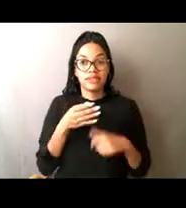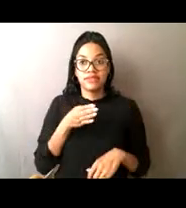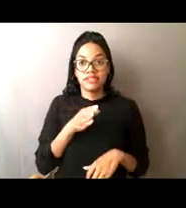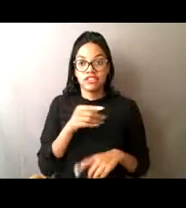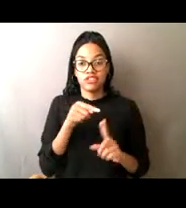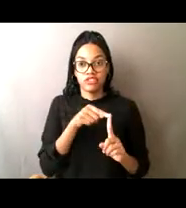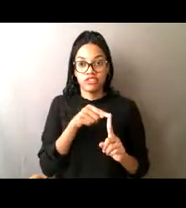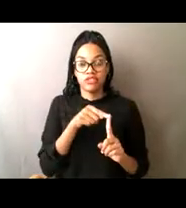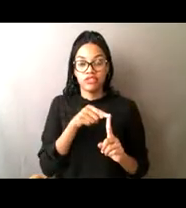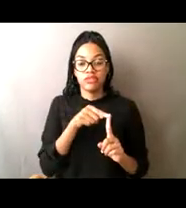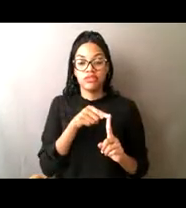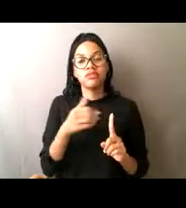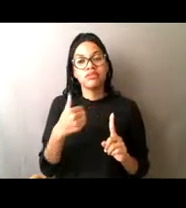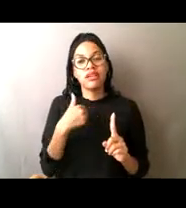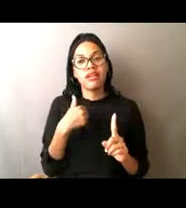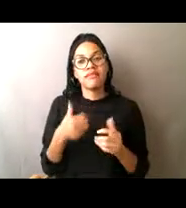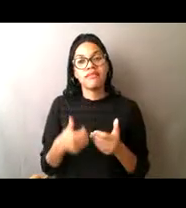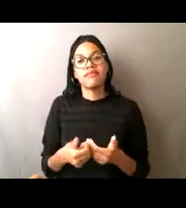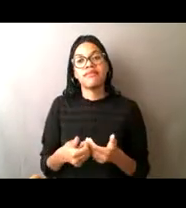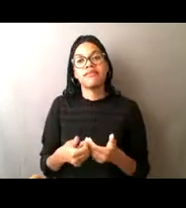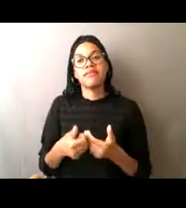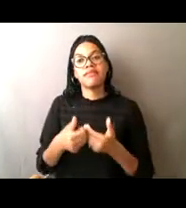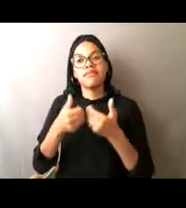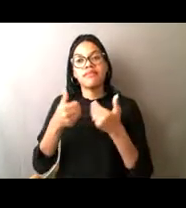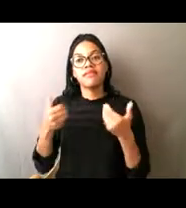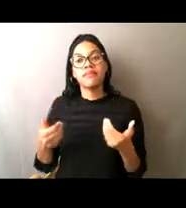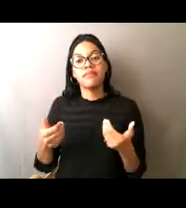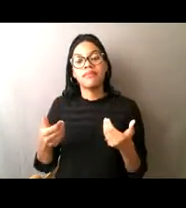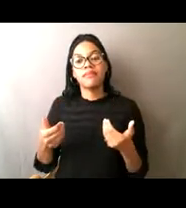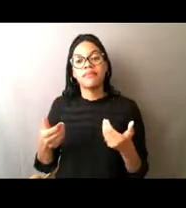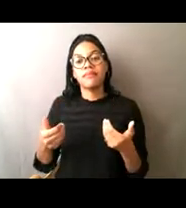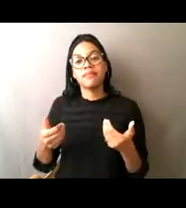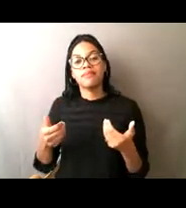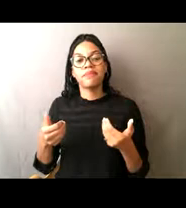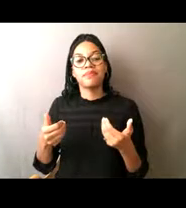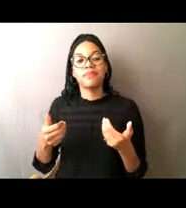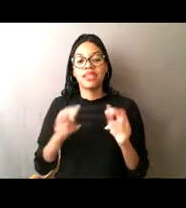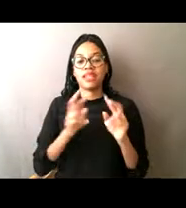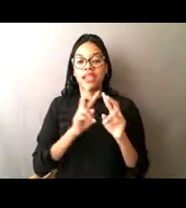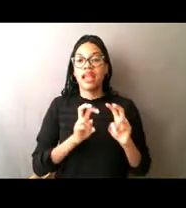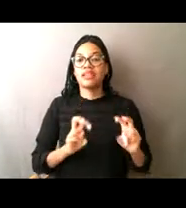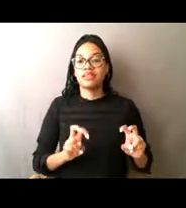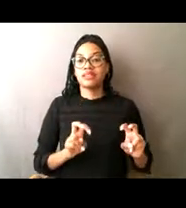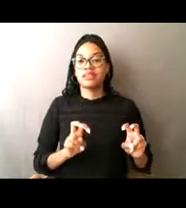all right, has a separate analysis done by the scientists